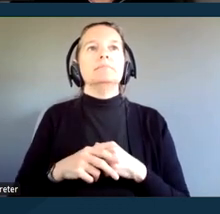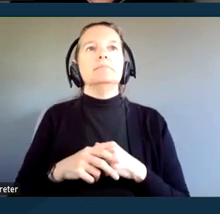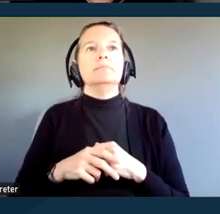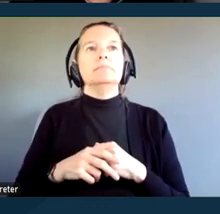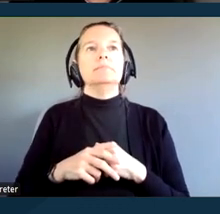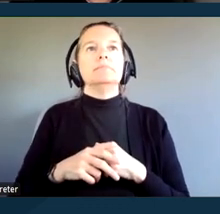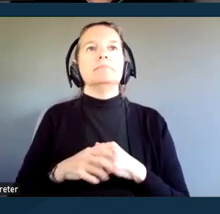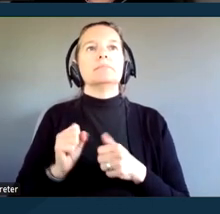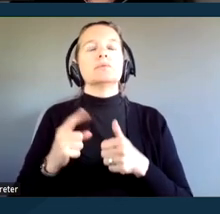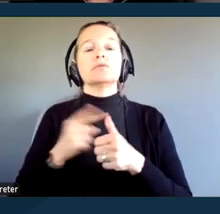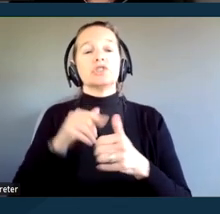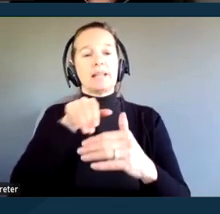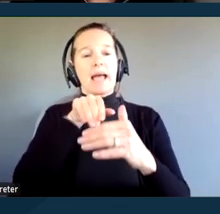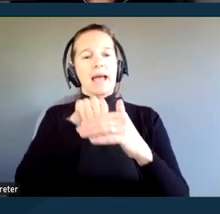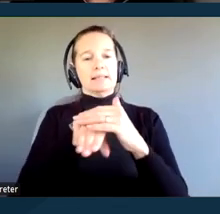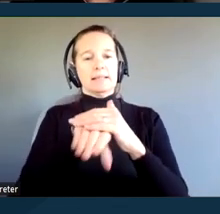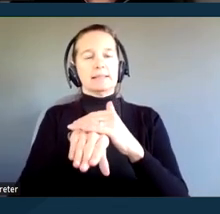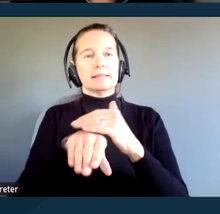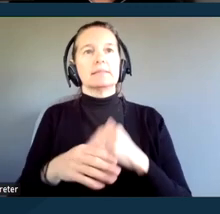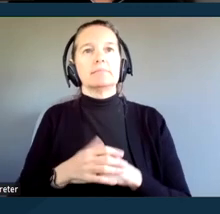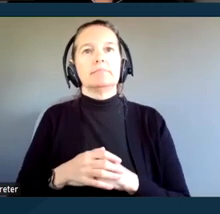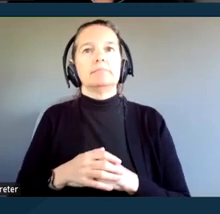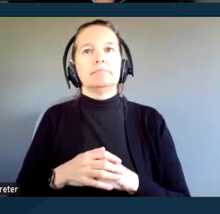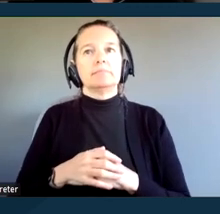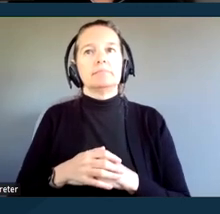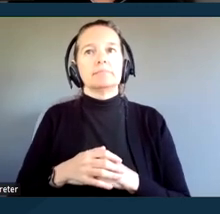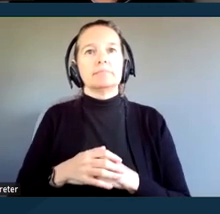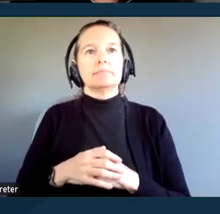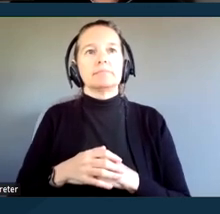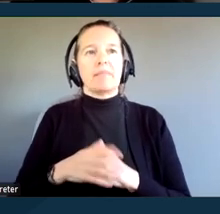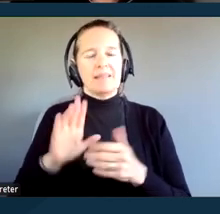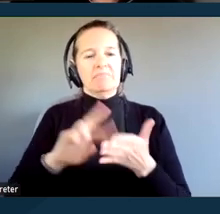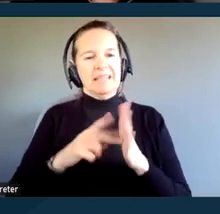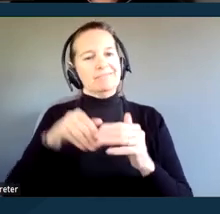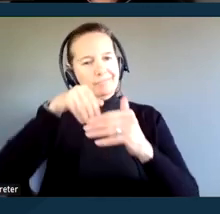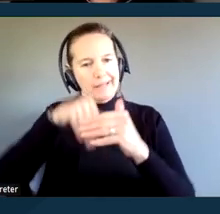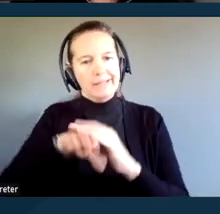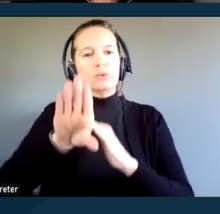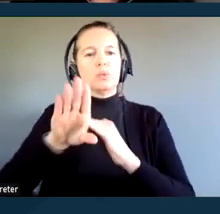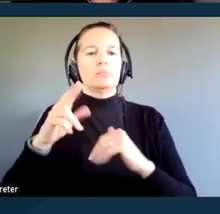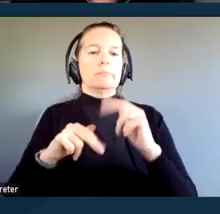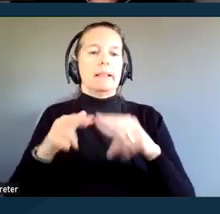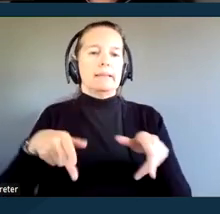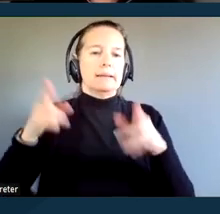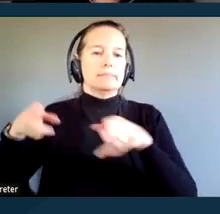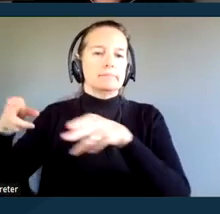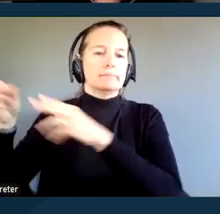So first, access to facilities. State courts, like any covered entity